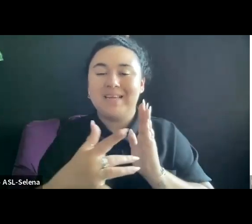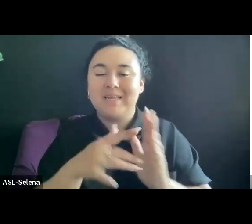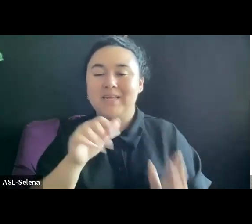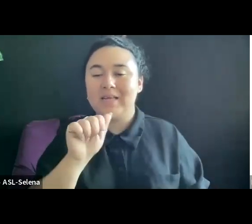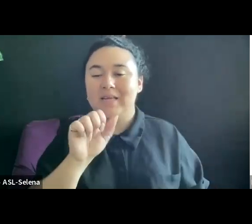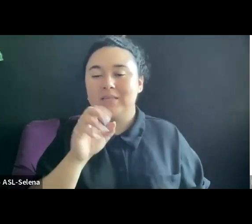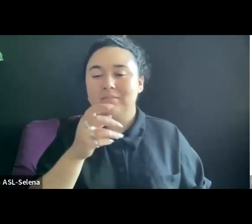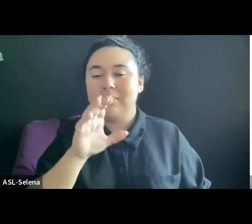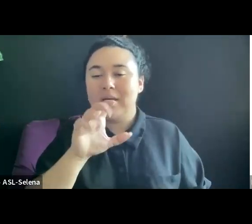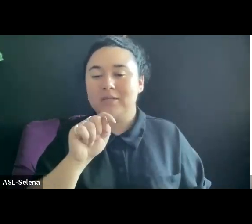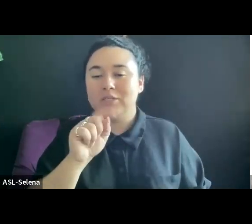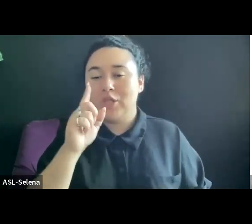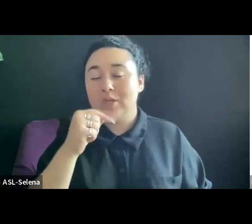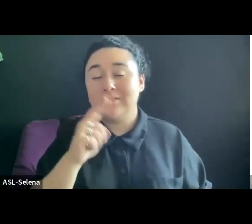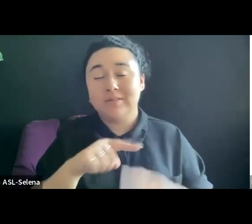CHANGE OVER TIME AS WELL.